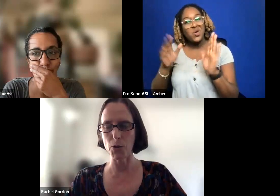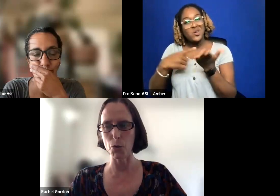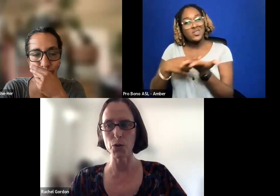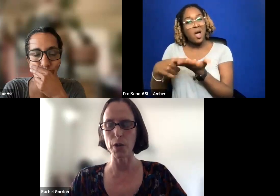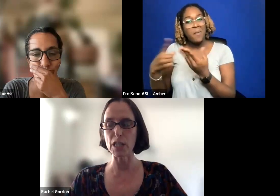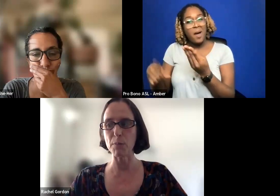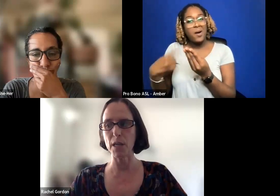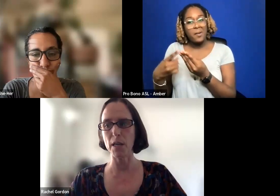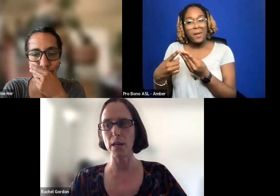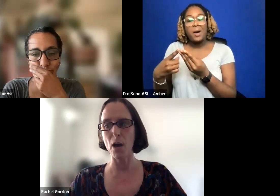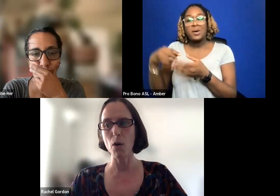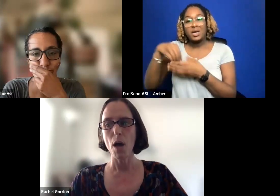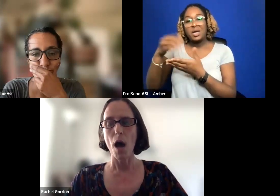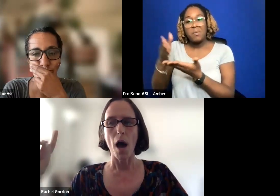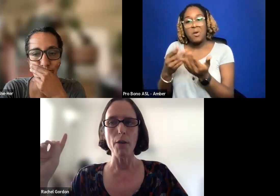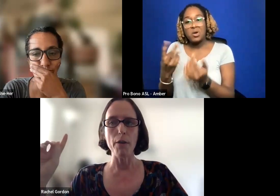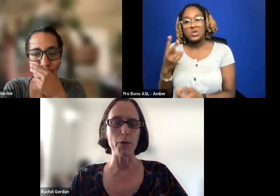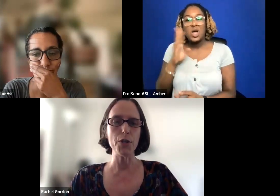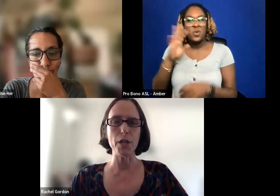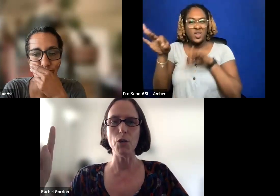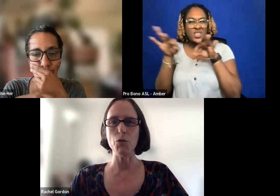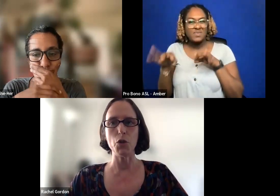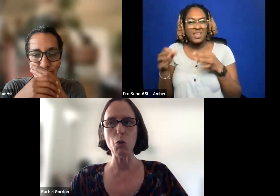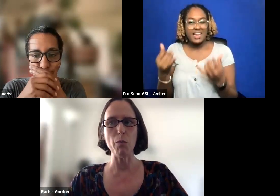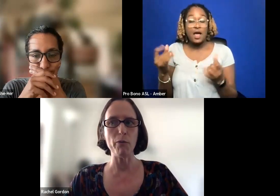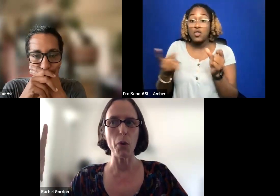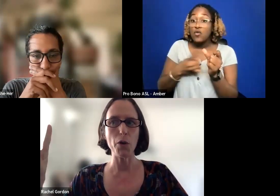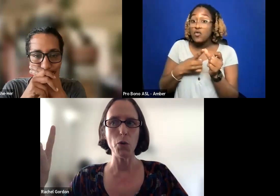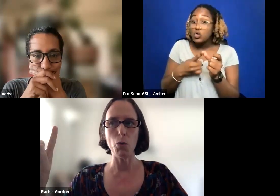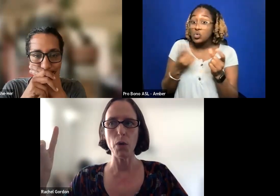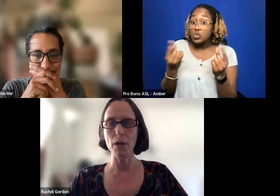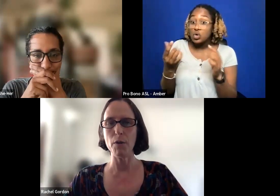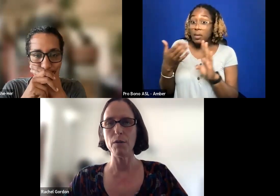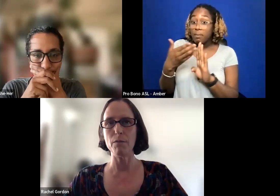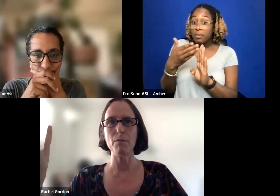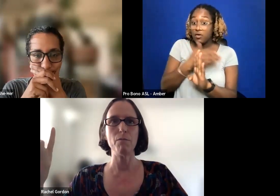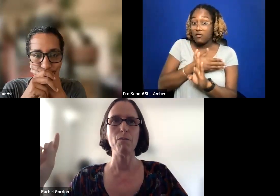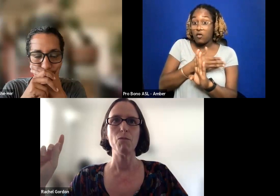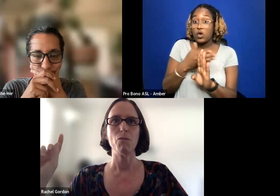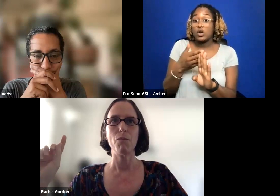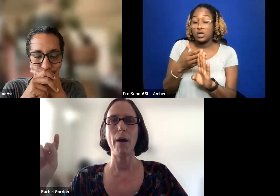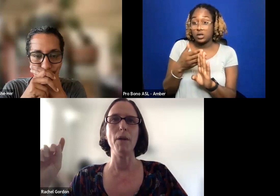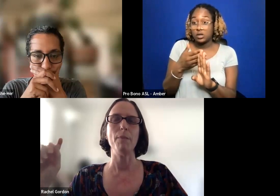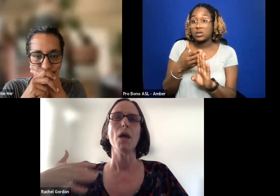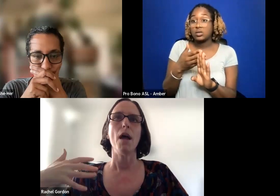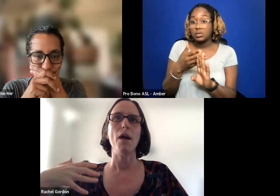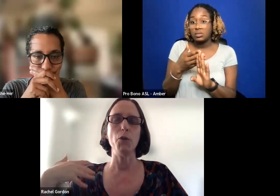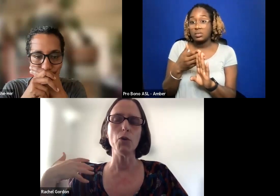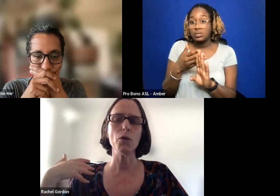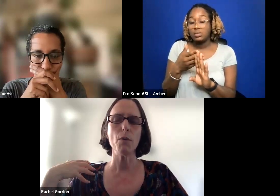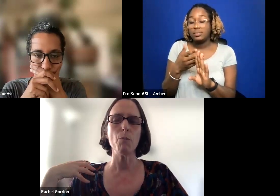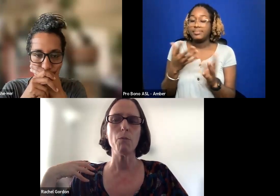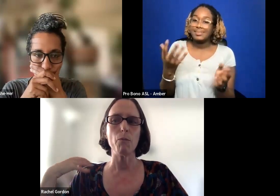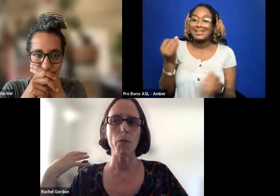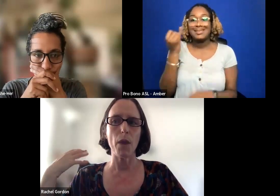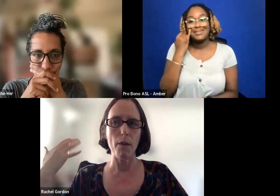THE FIRST THING YOU DO BEFORE YOU EVEN -- IF YOU ARE GIVEN AN OFFER BY A TUTOR, THE FIRST THING I